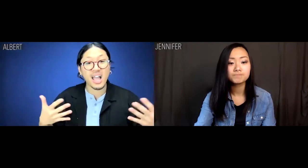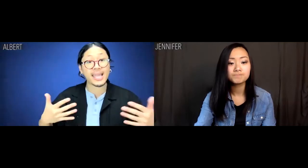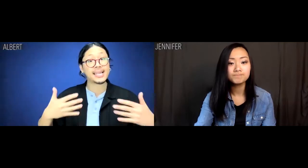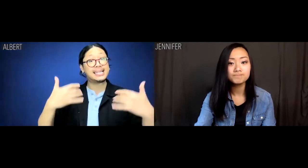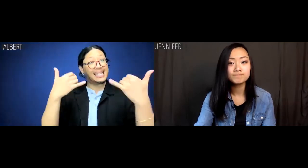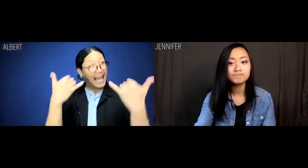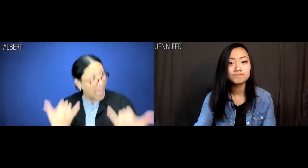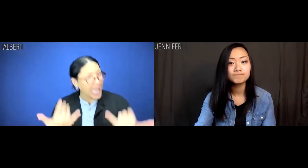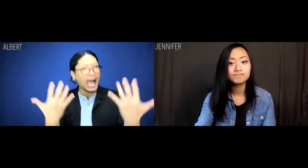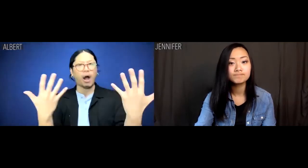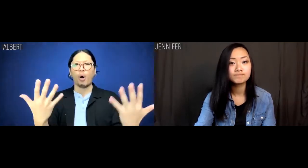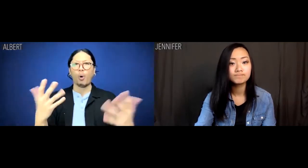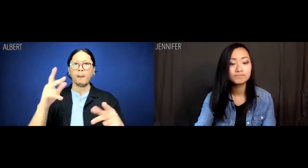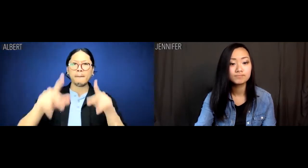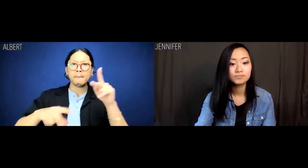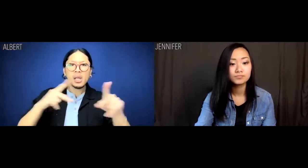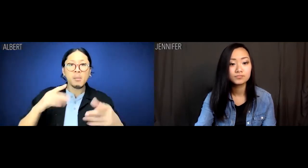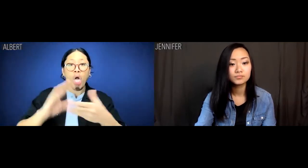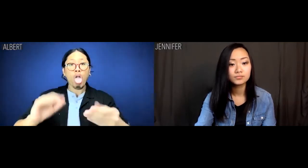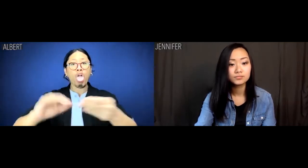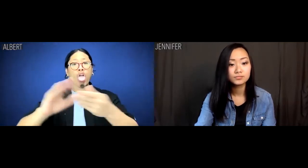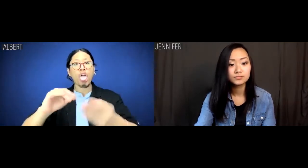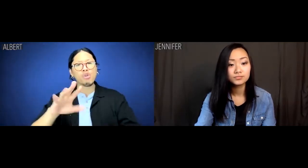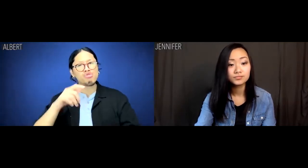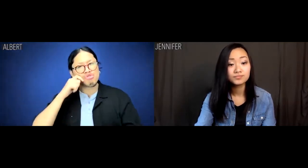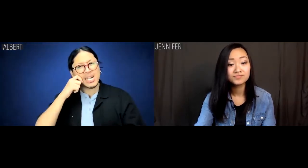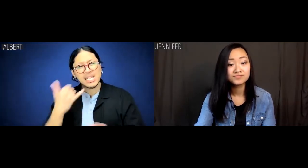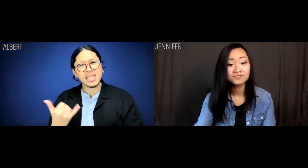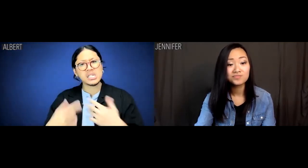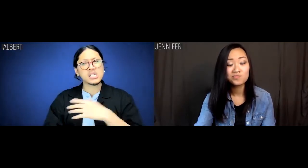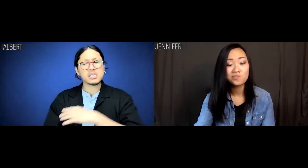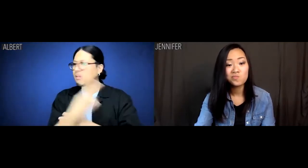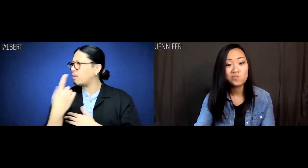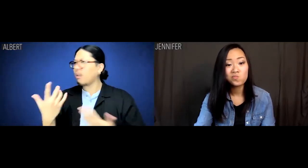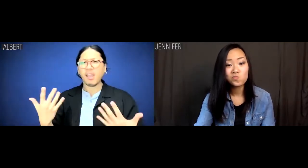And yet when people talk about race in this country,